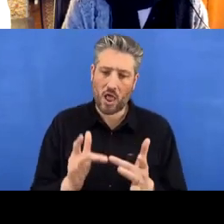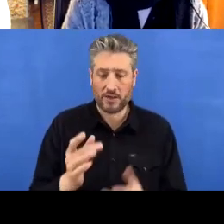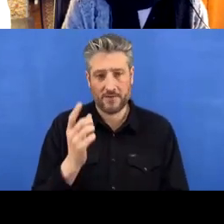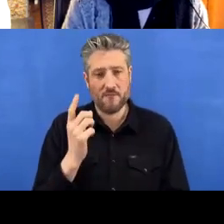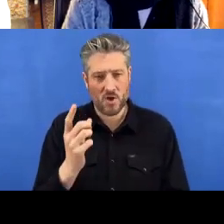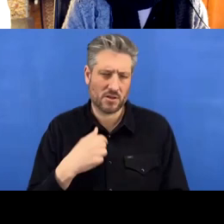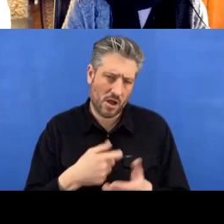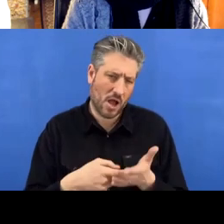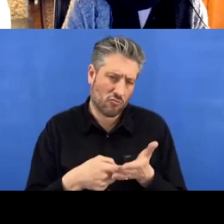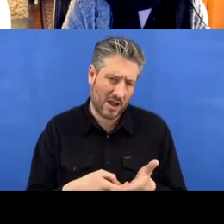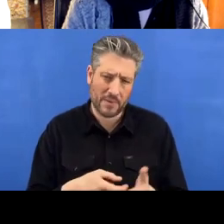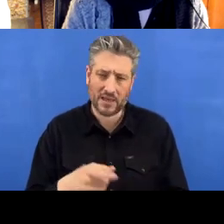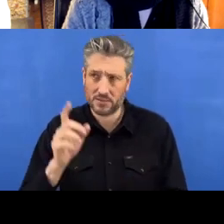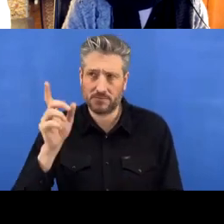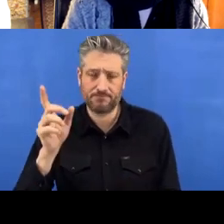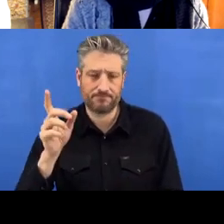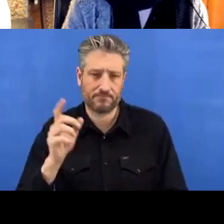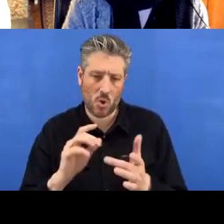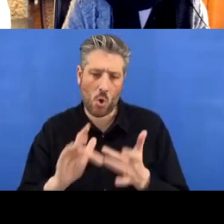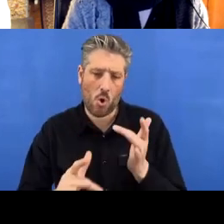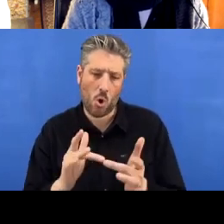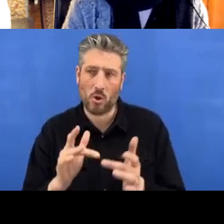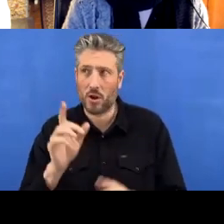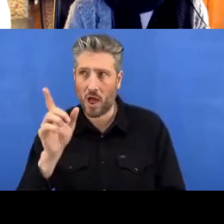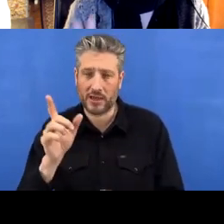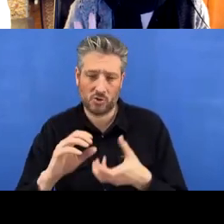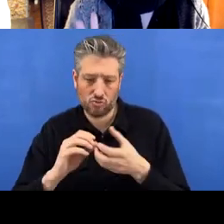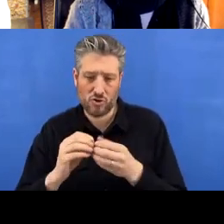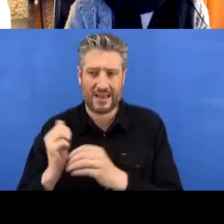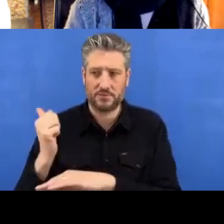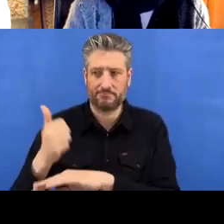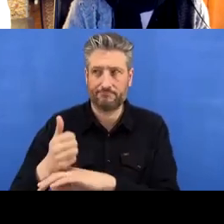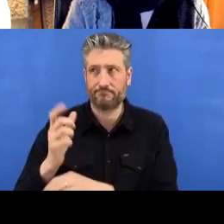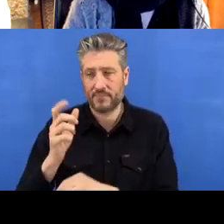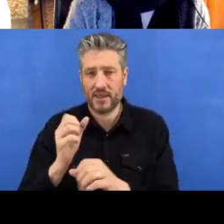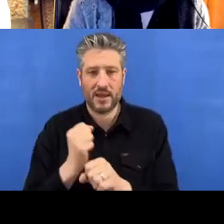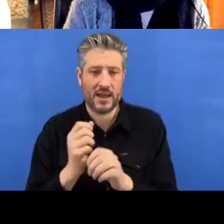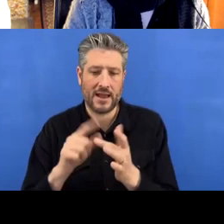just to create a repository on GitHub then, yeah,